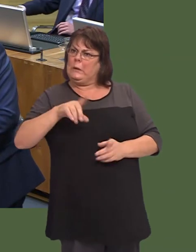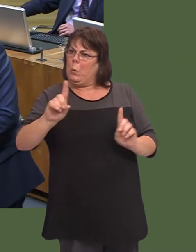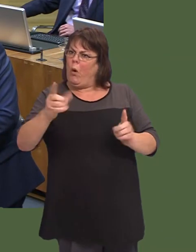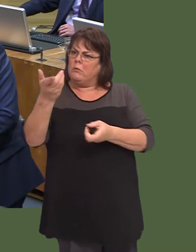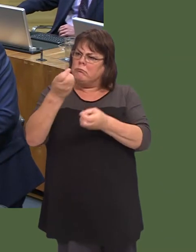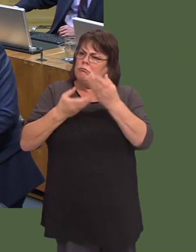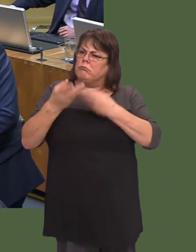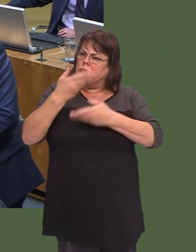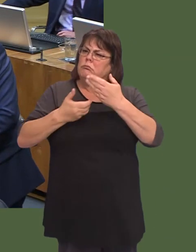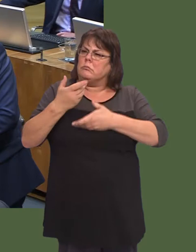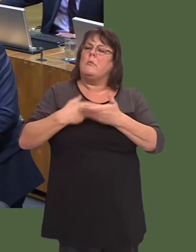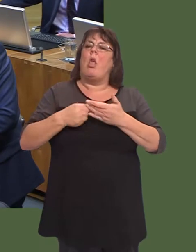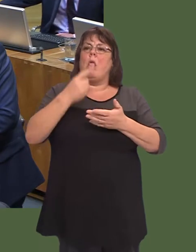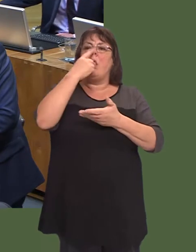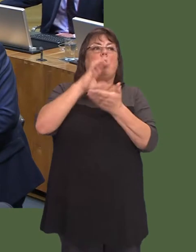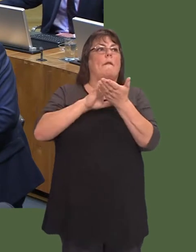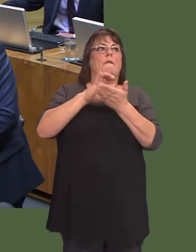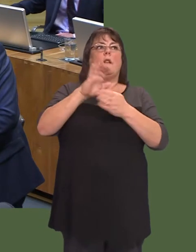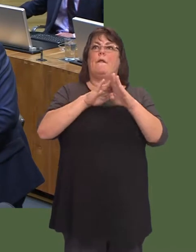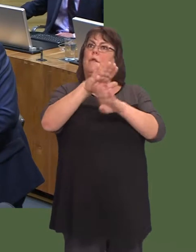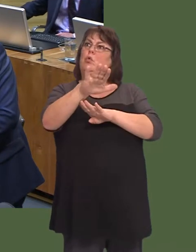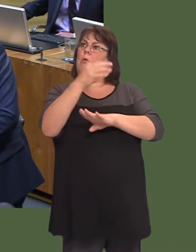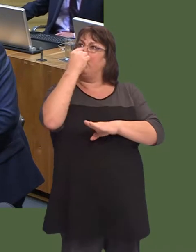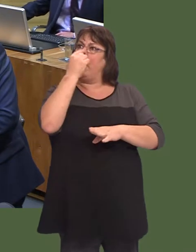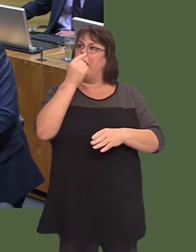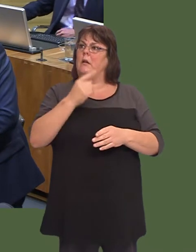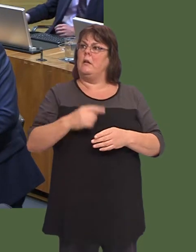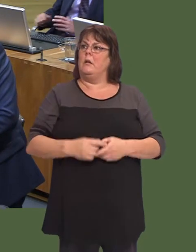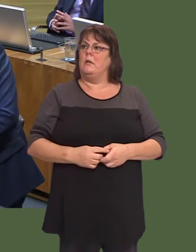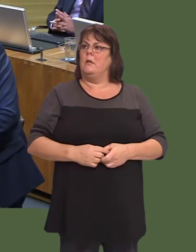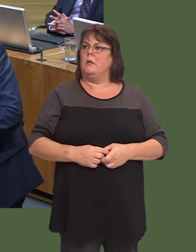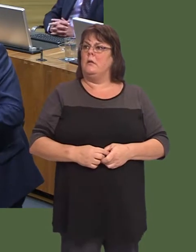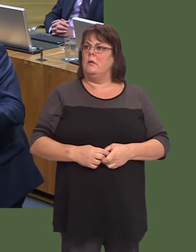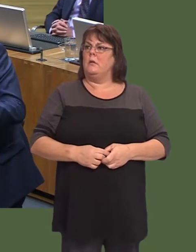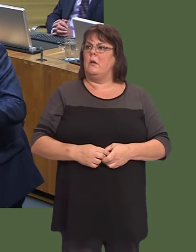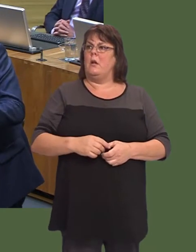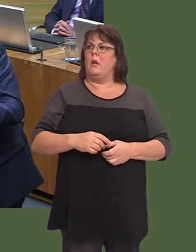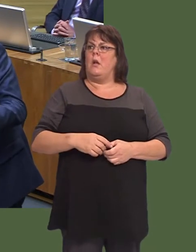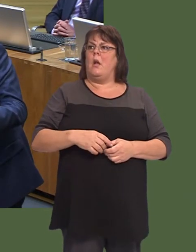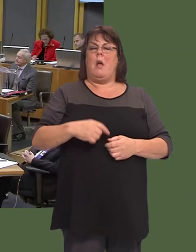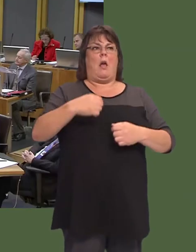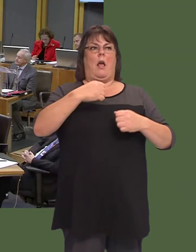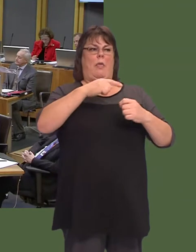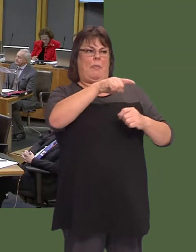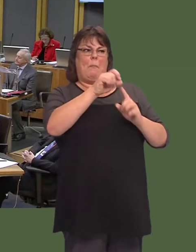Thatís actually a very sound way of investing for the future rather than, as he calls it, being speculative.